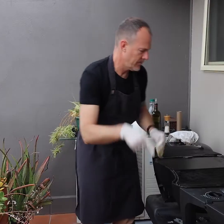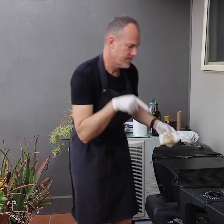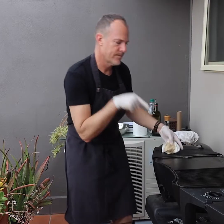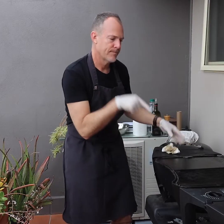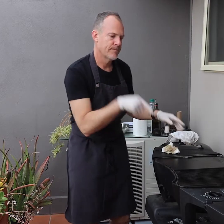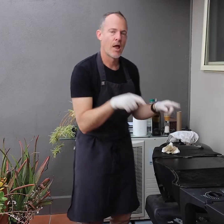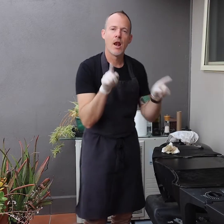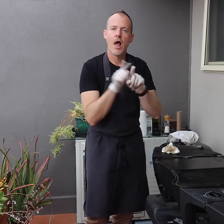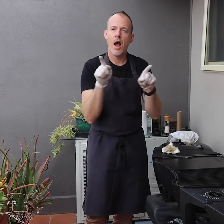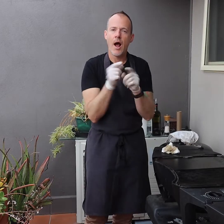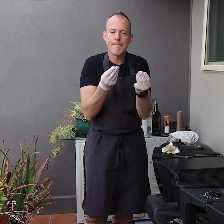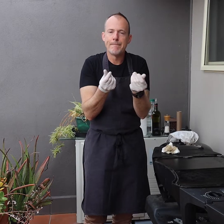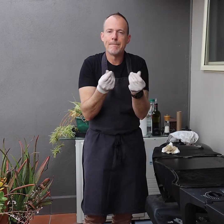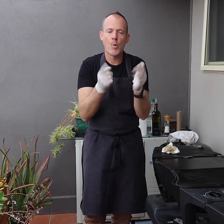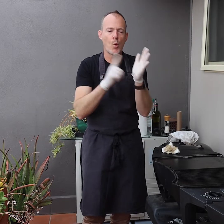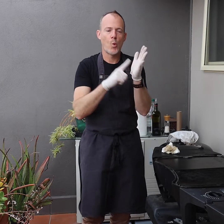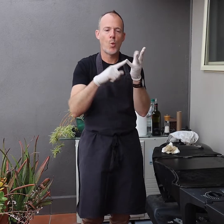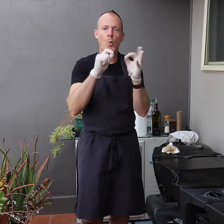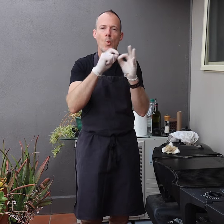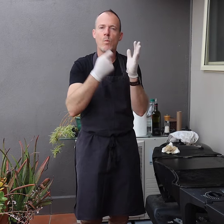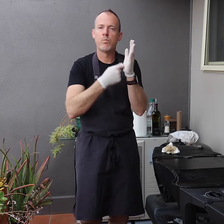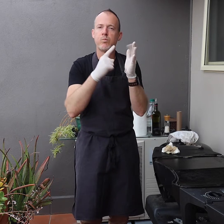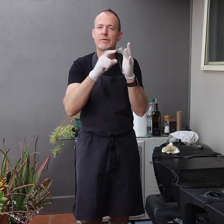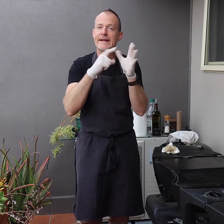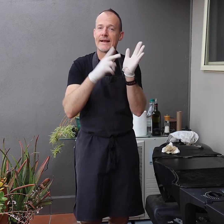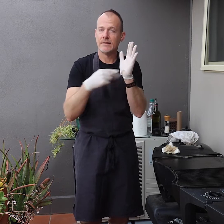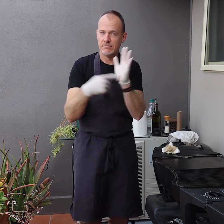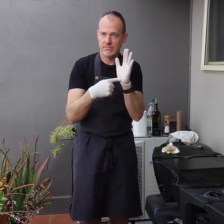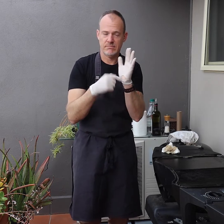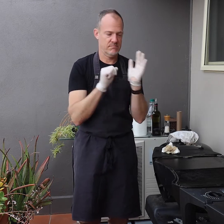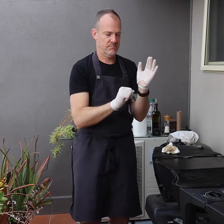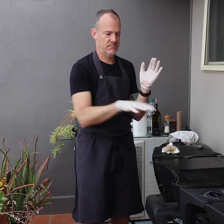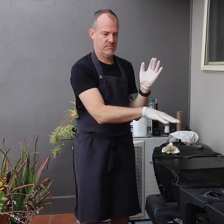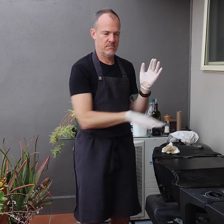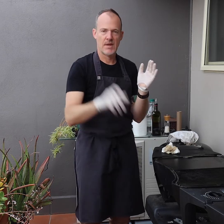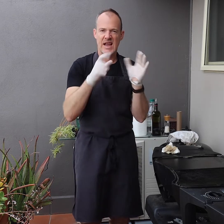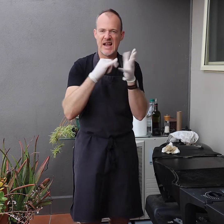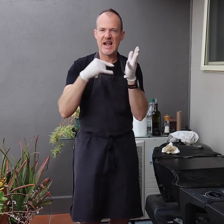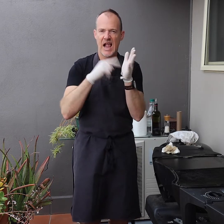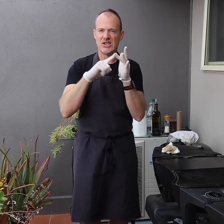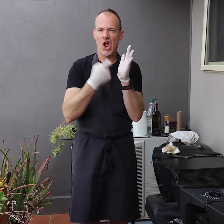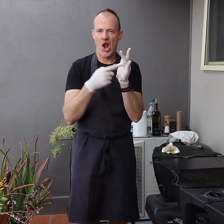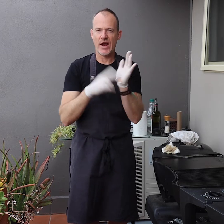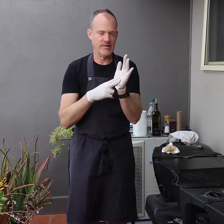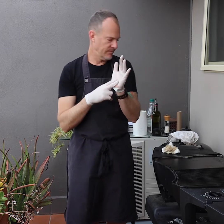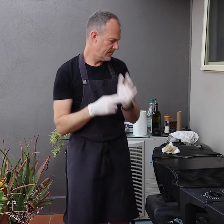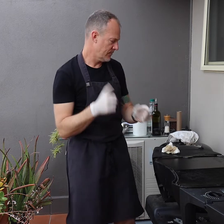The oil acts as a lubricant for the cast iron.